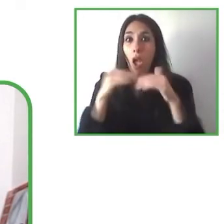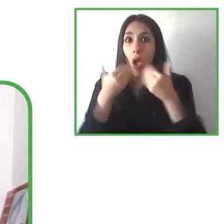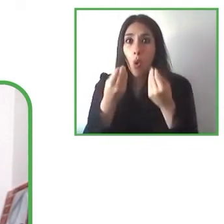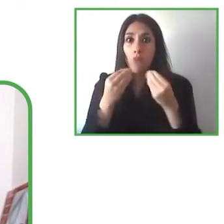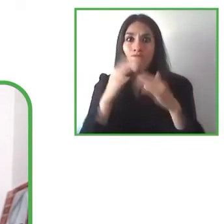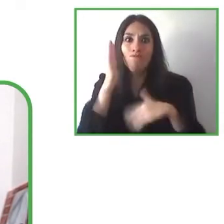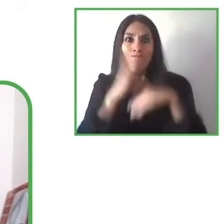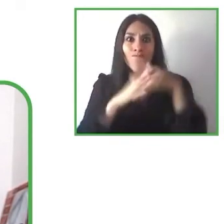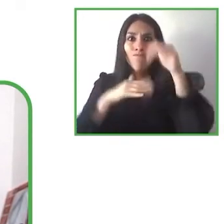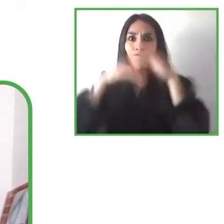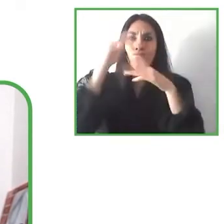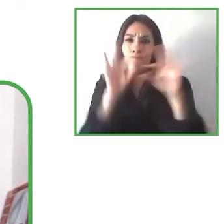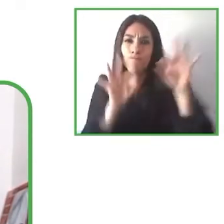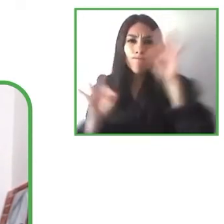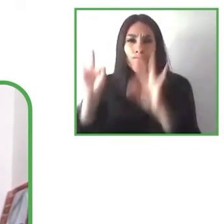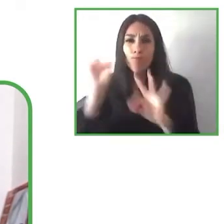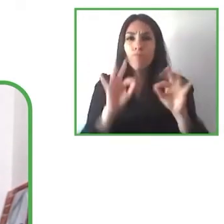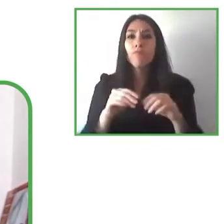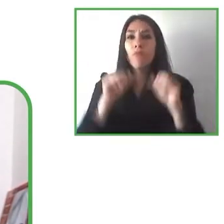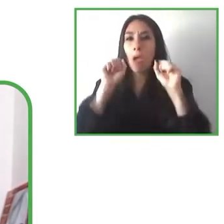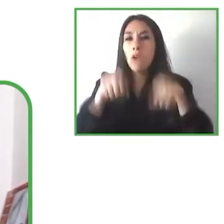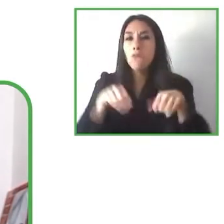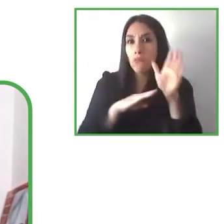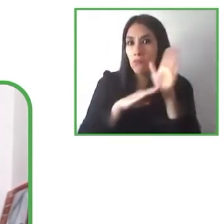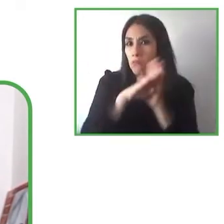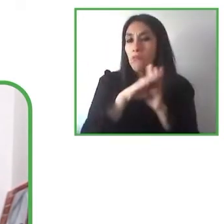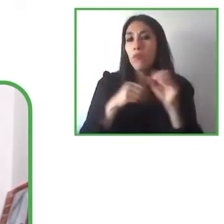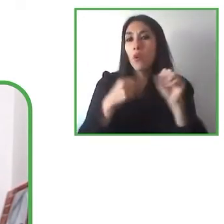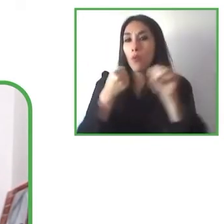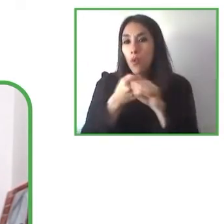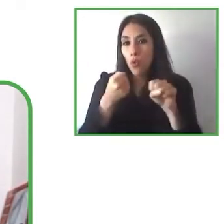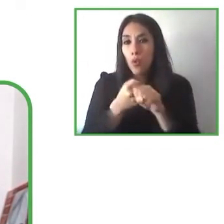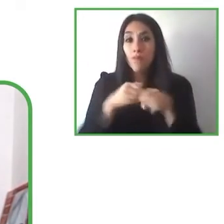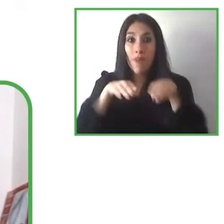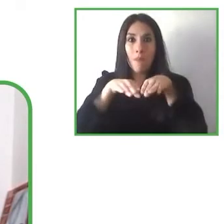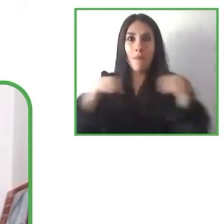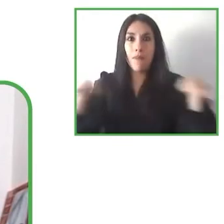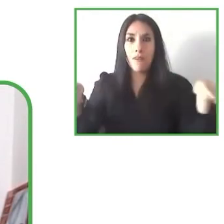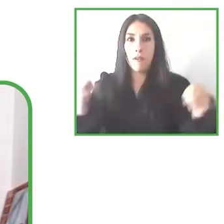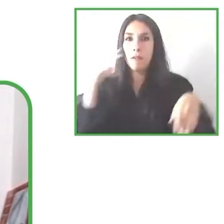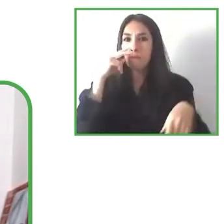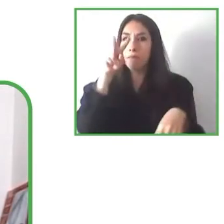support strategies not only through La Mesita and also the virtual desk but